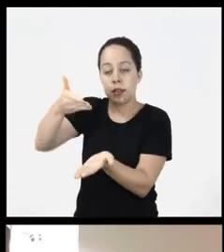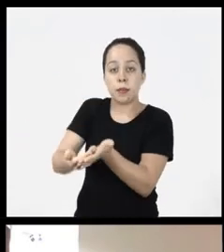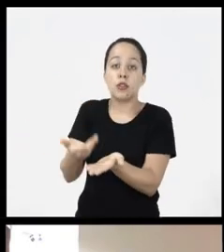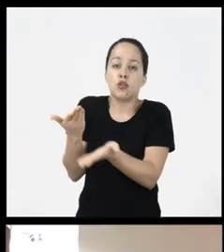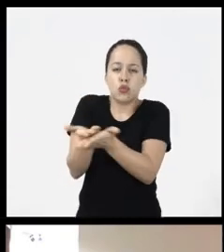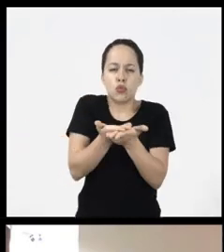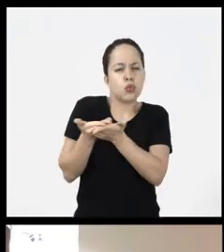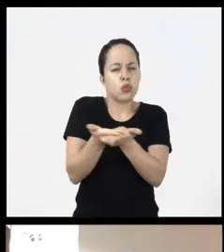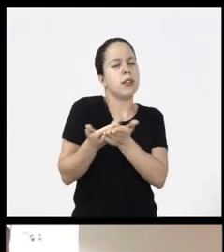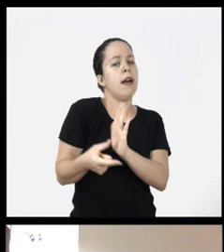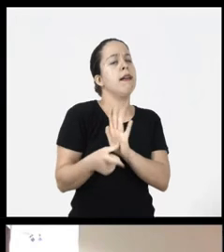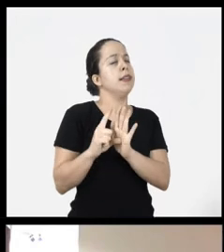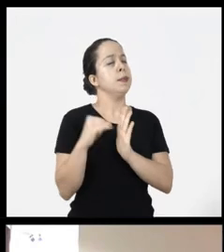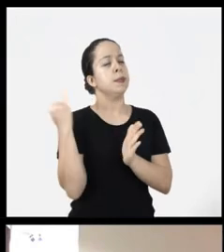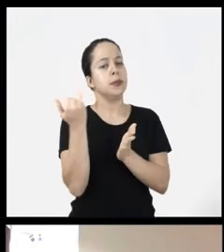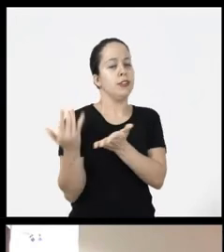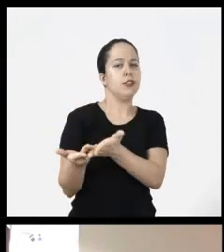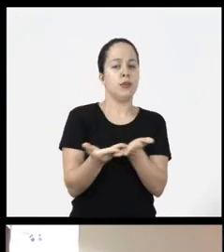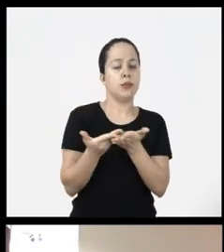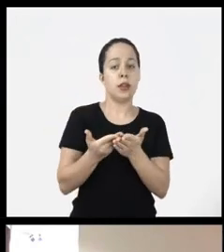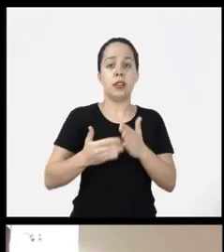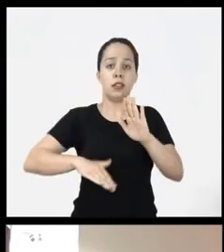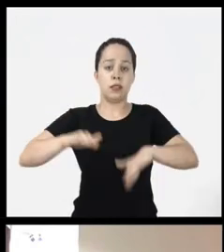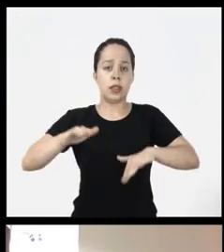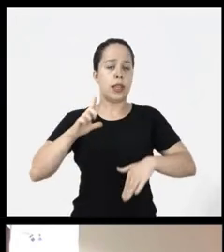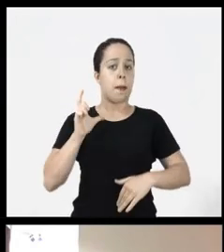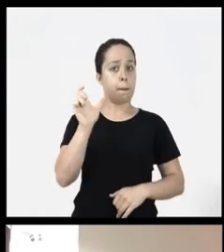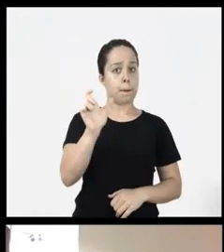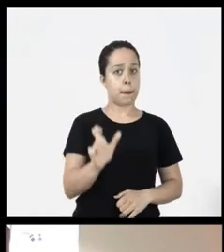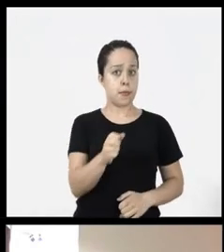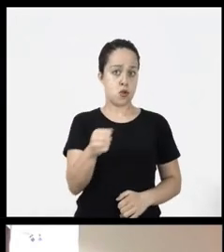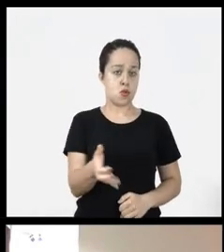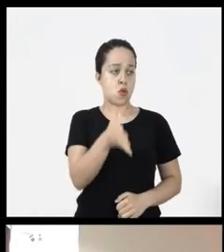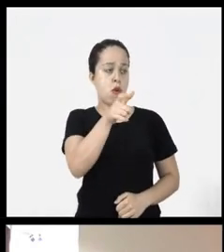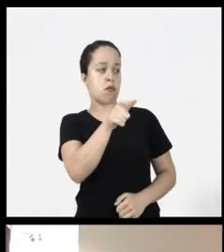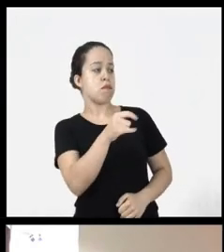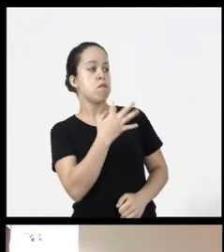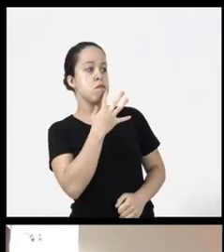of interpreters in advance because they need to study maybe there is a new term